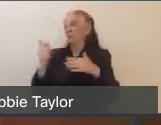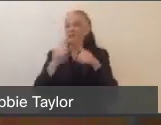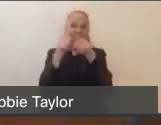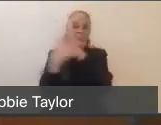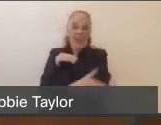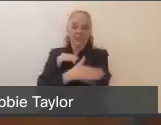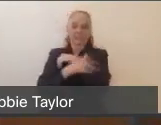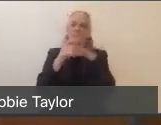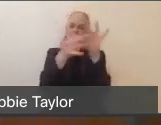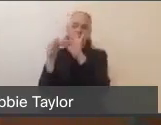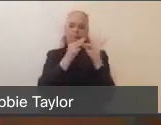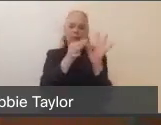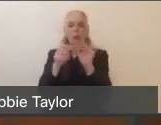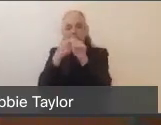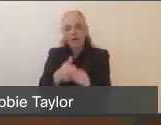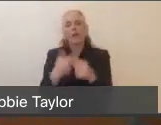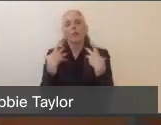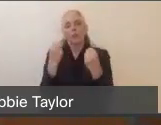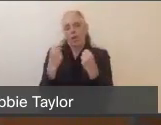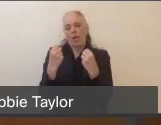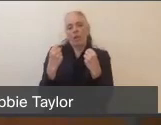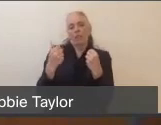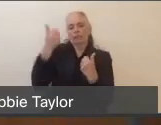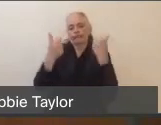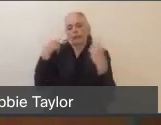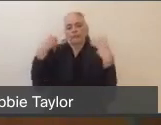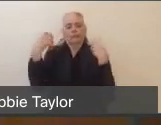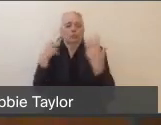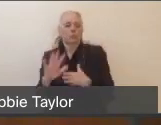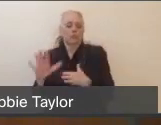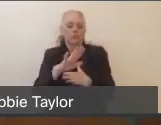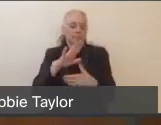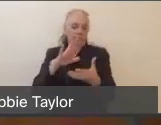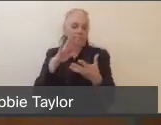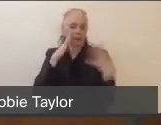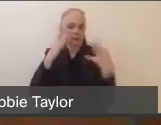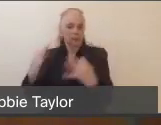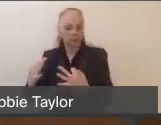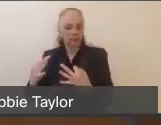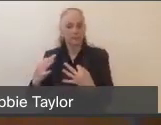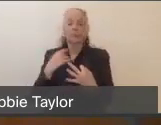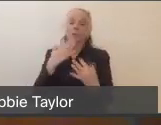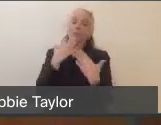And be thankful and grateful to each other for what we've accomplished. Because, as we've said many times,